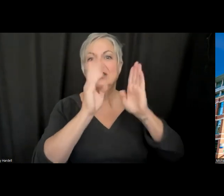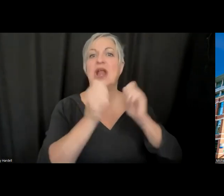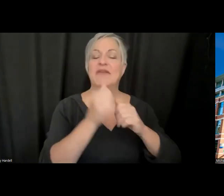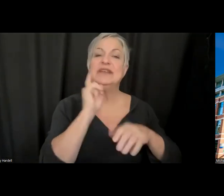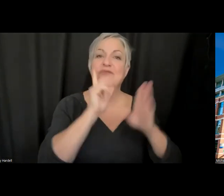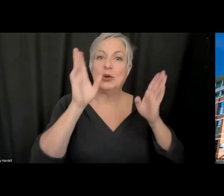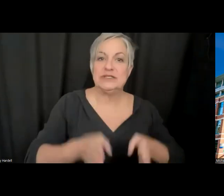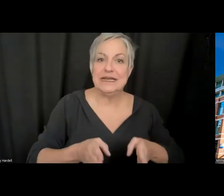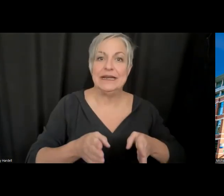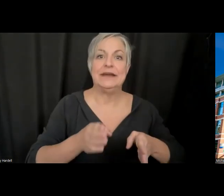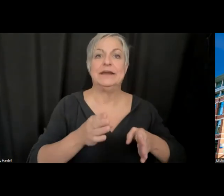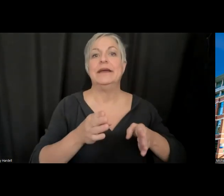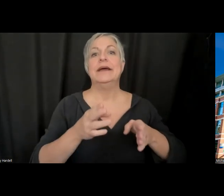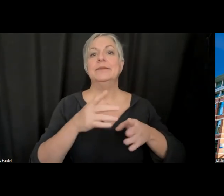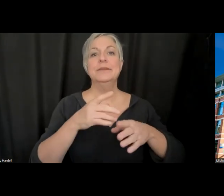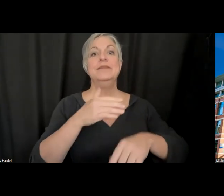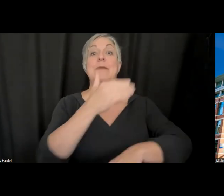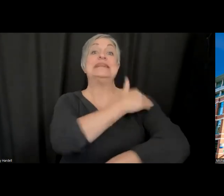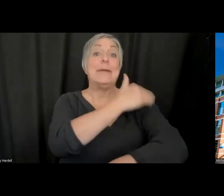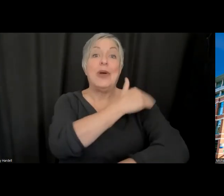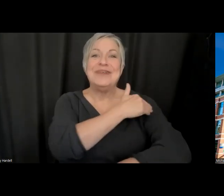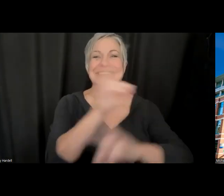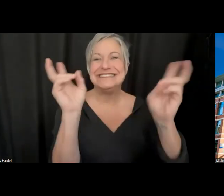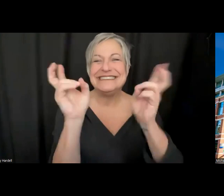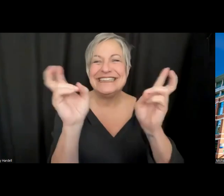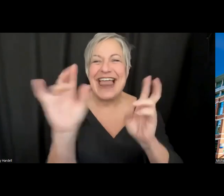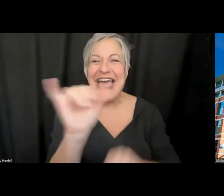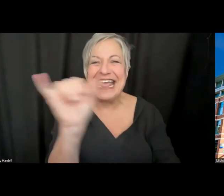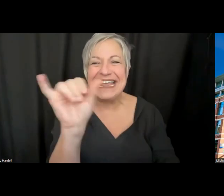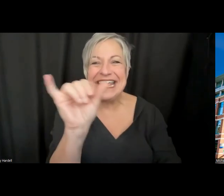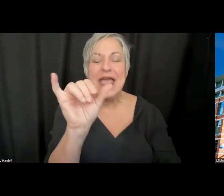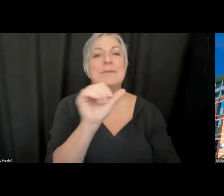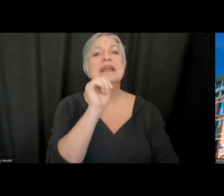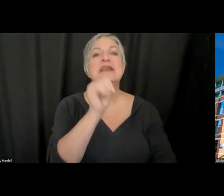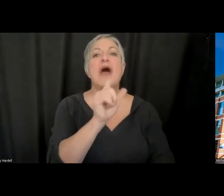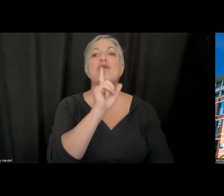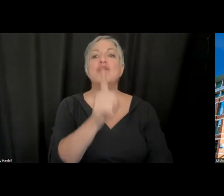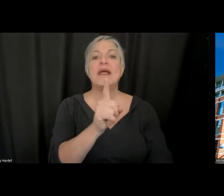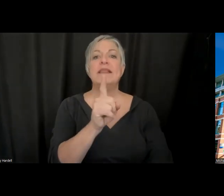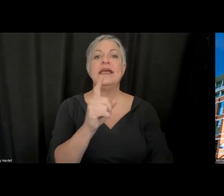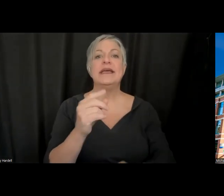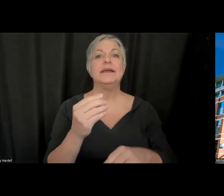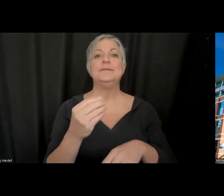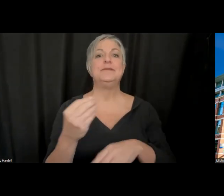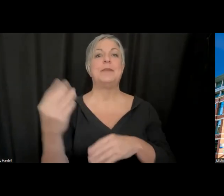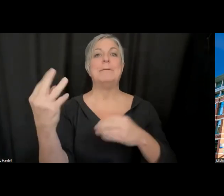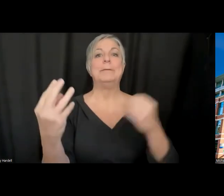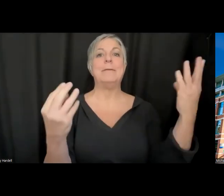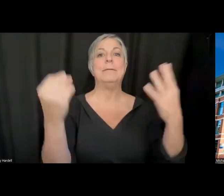tap-on-the-arm kind of function, so it's not necessarily just captions popping up when someone speaks, so there might be a bit